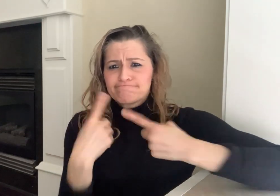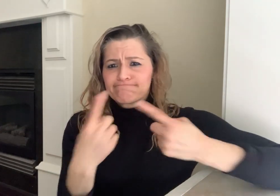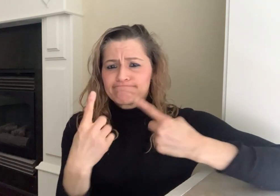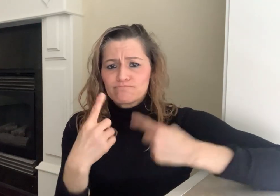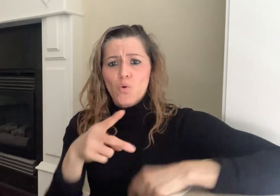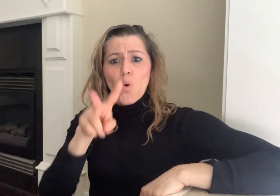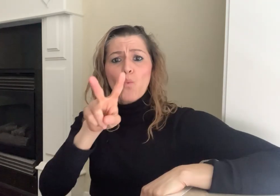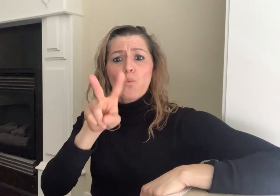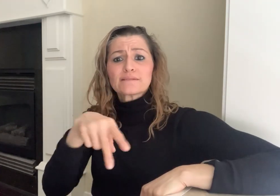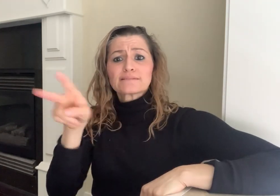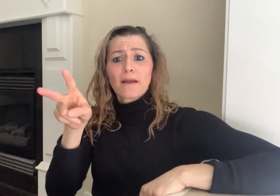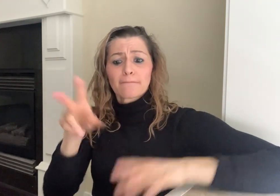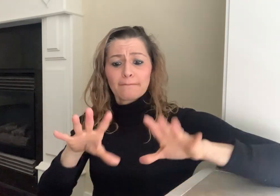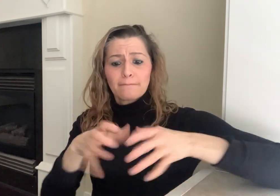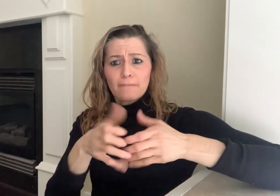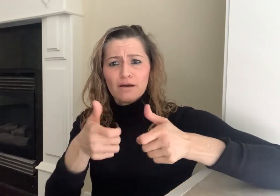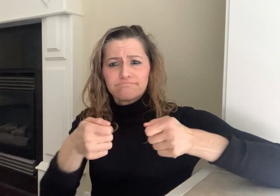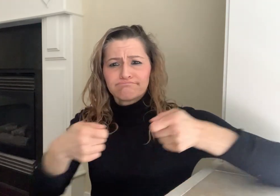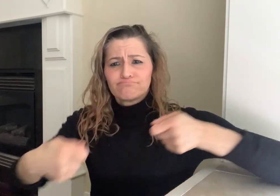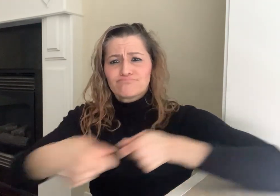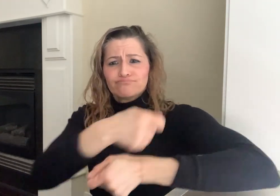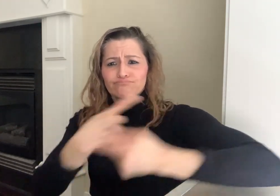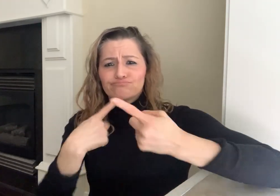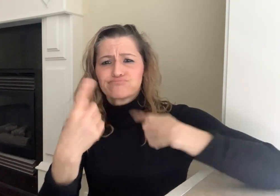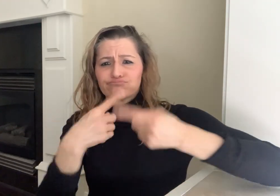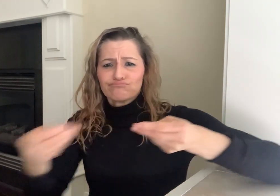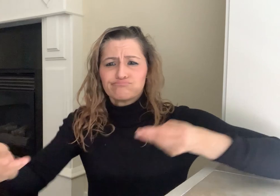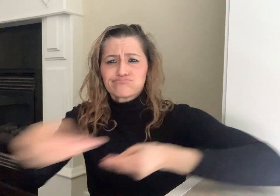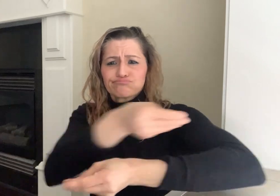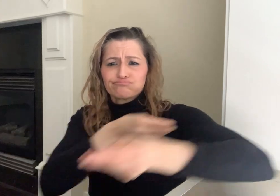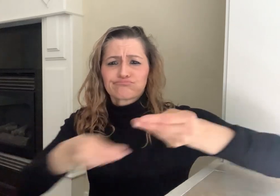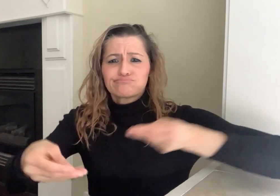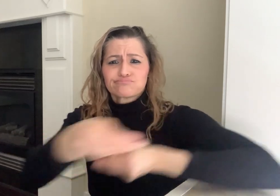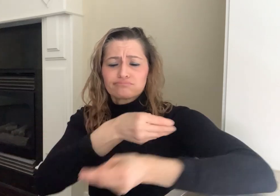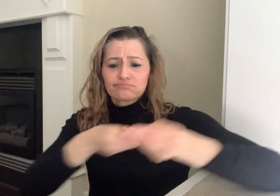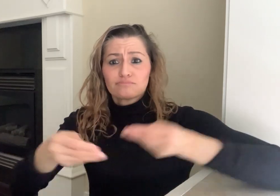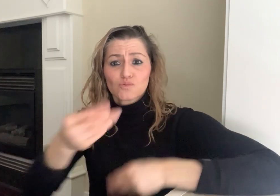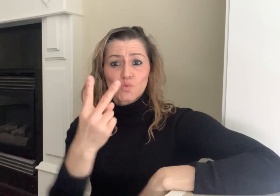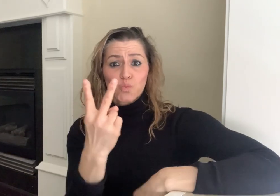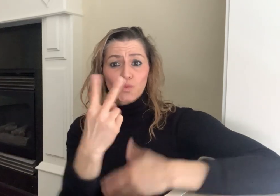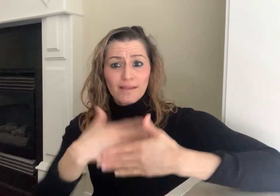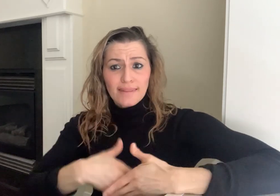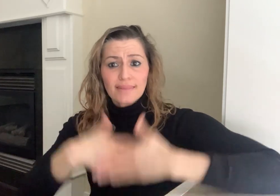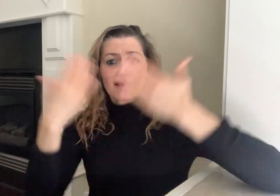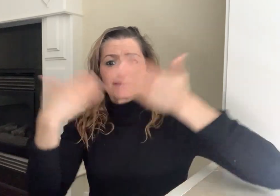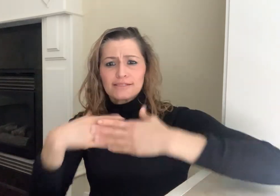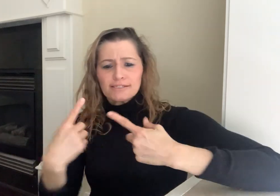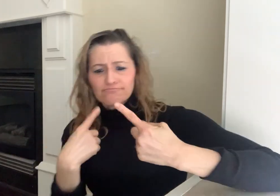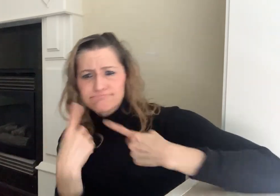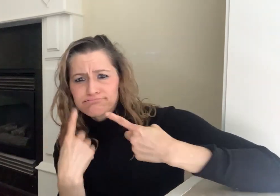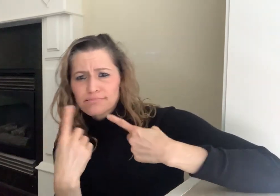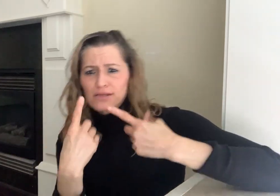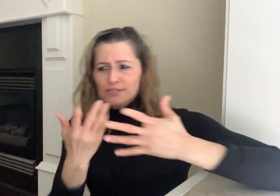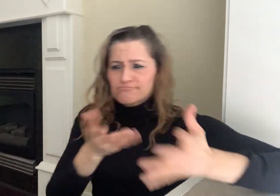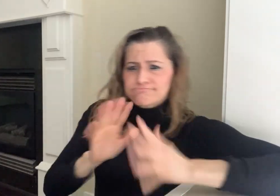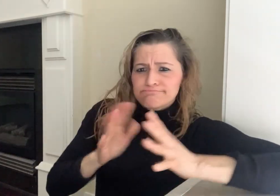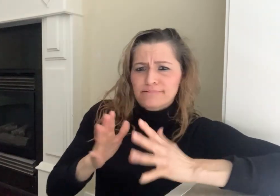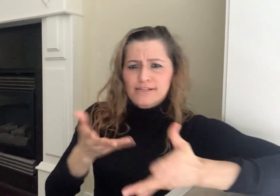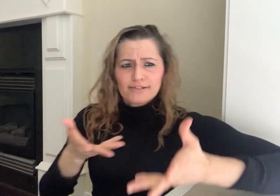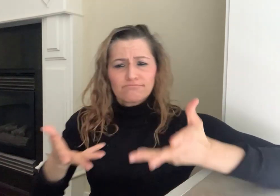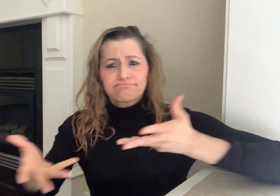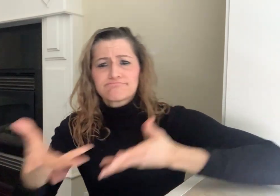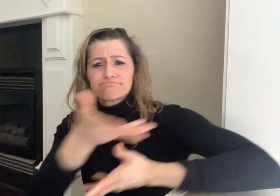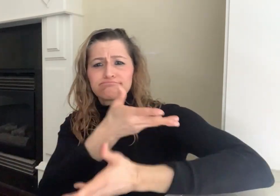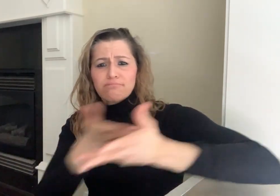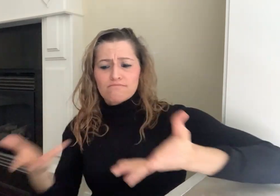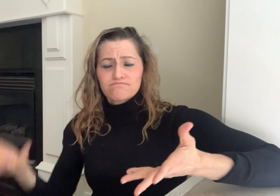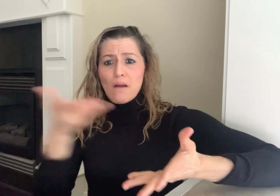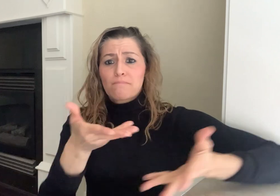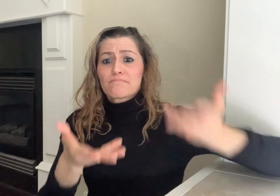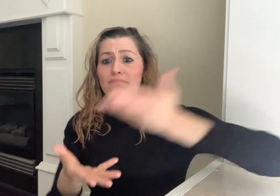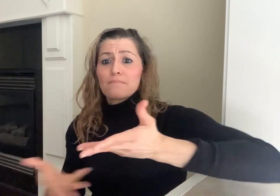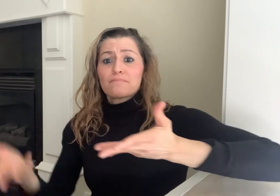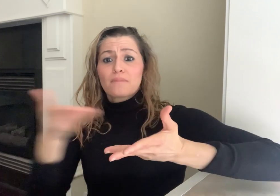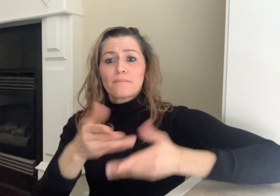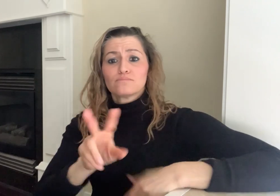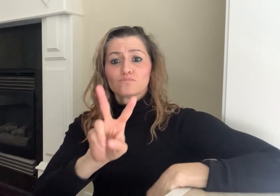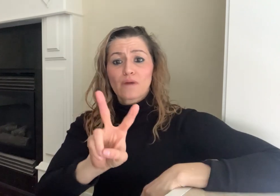through a WhatsApp group for a period of two days and they presented